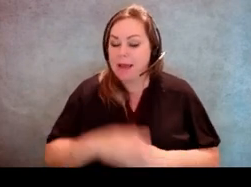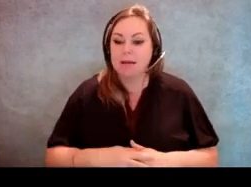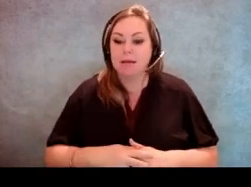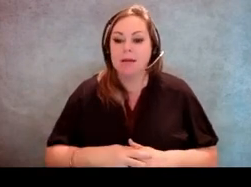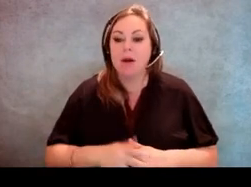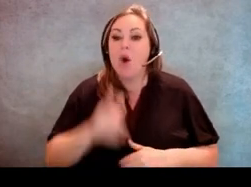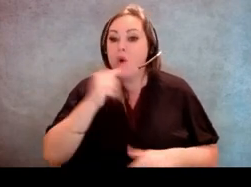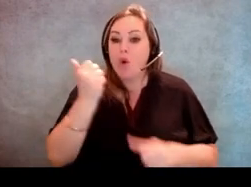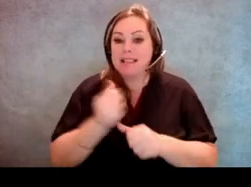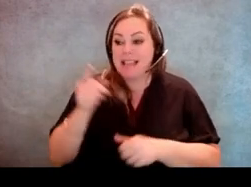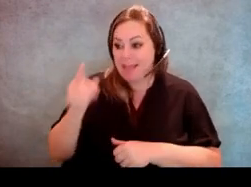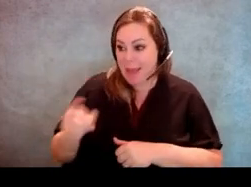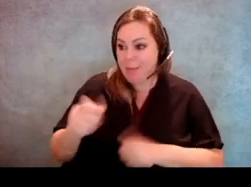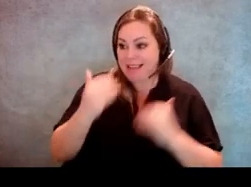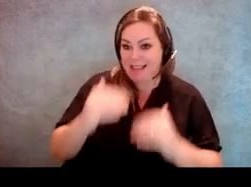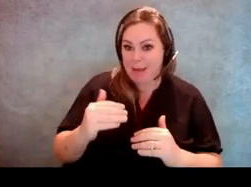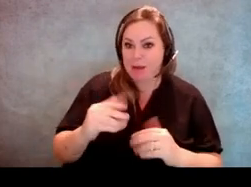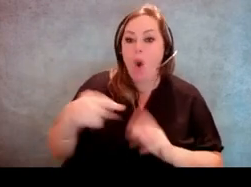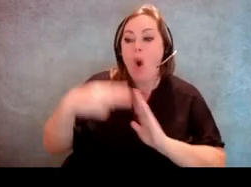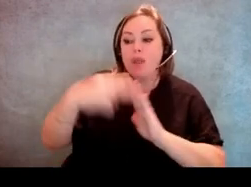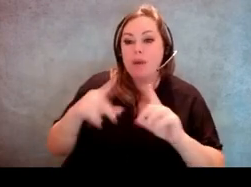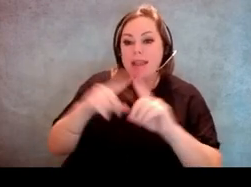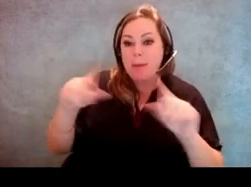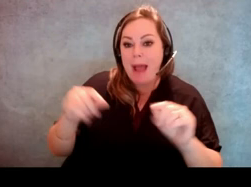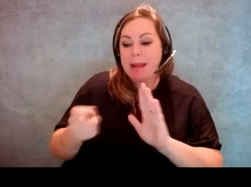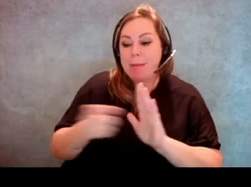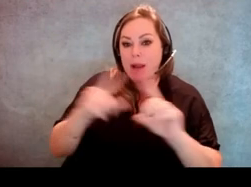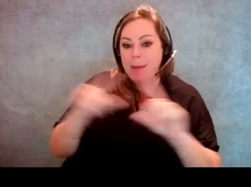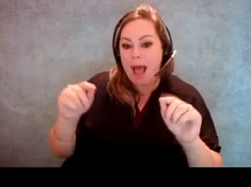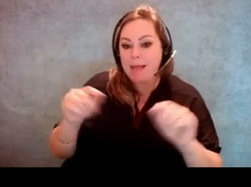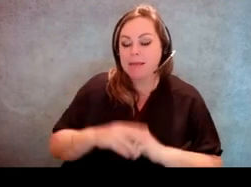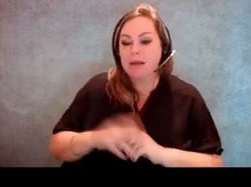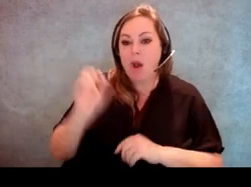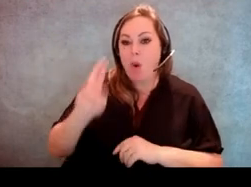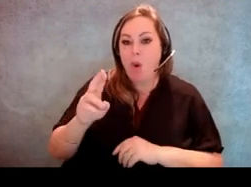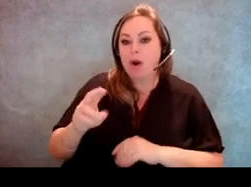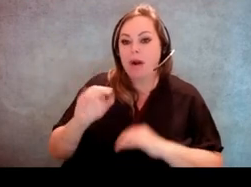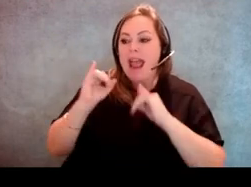had to limit their assistance to reading the ballot, marking the ballot, or instructing the voter